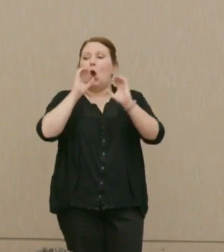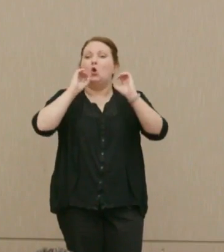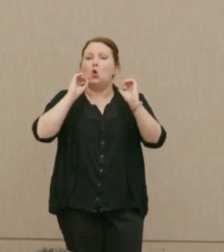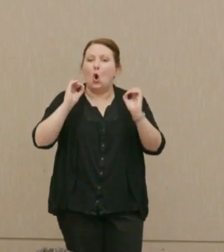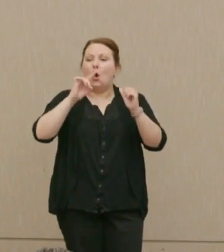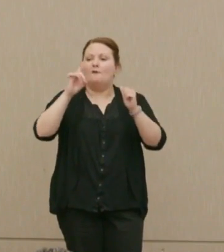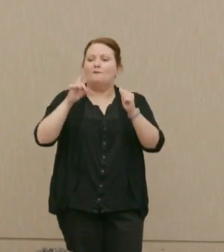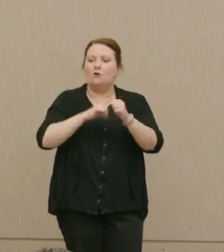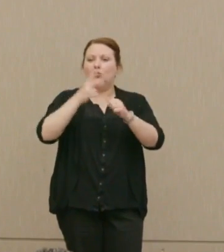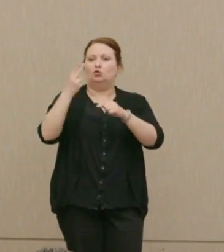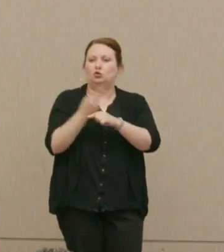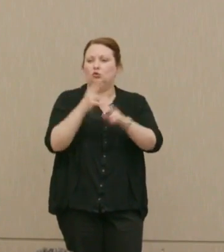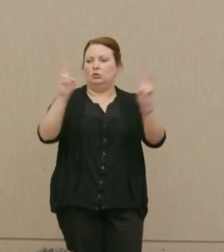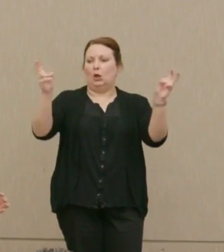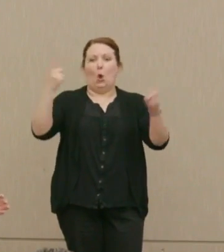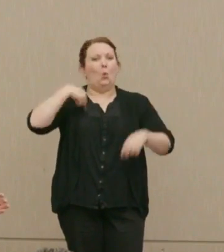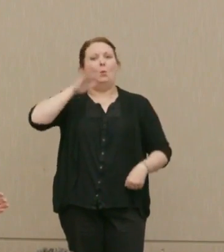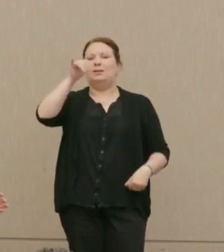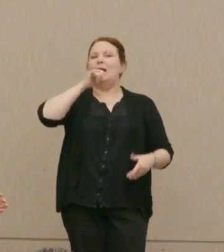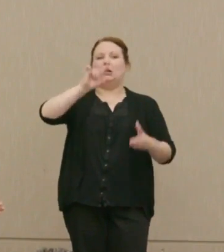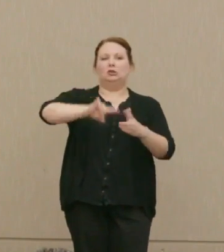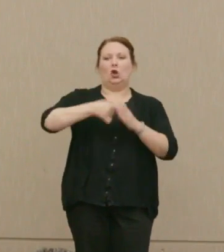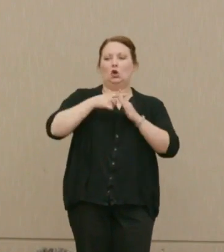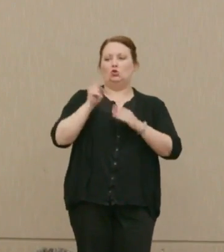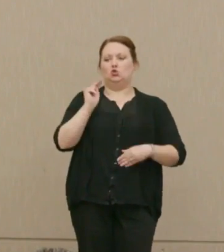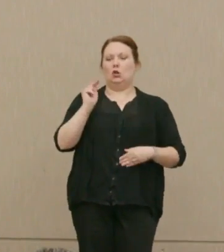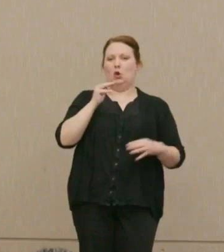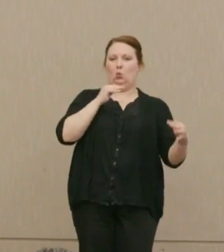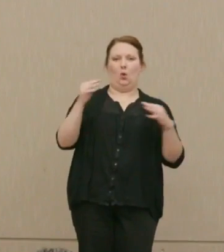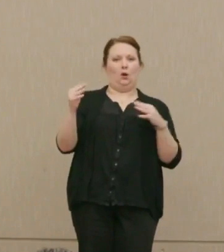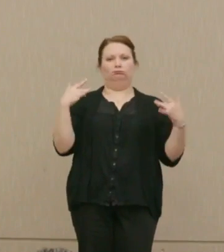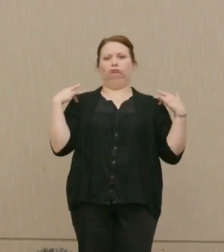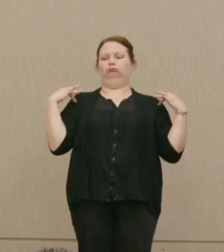first use, we will not initiate nuclear war.